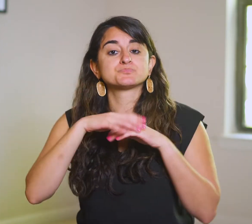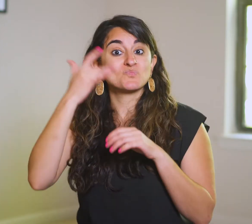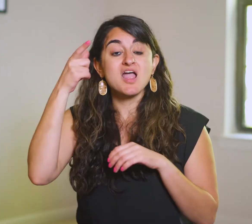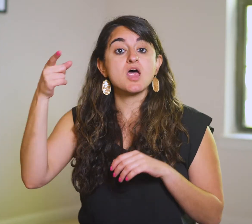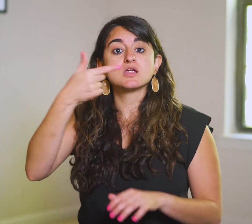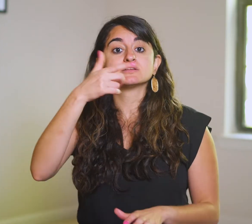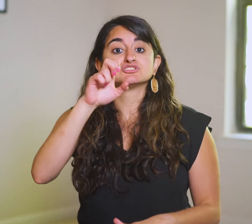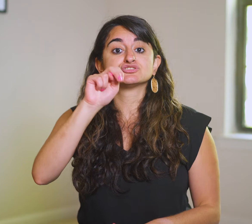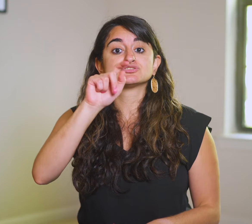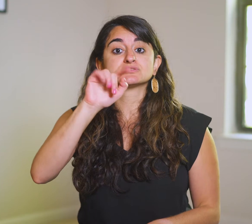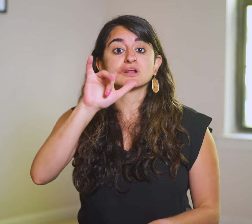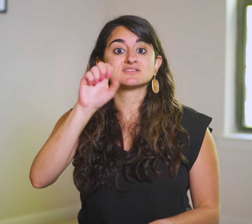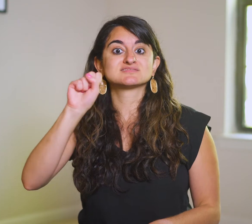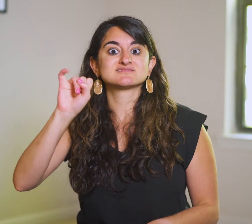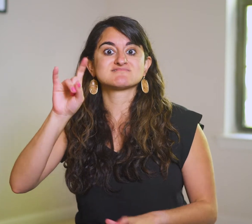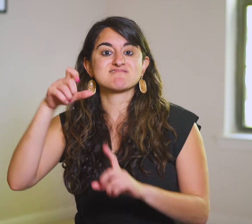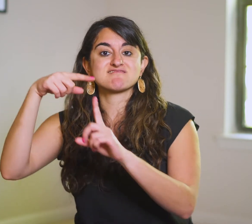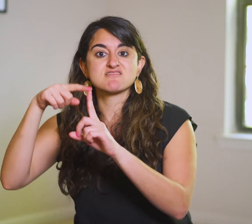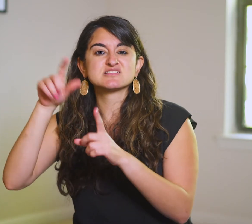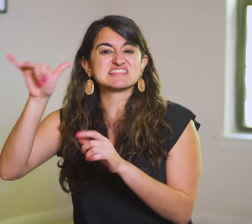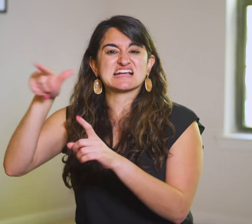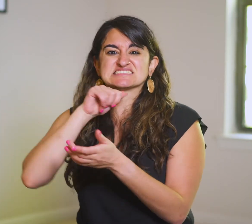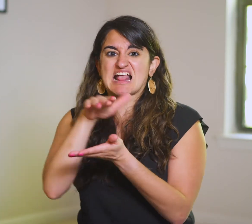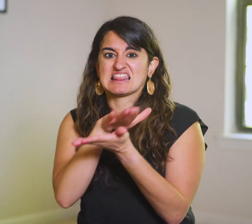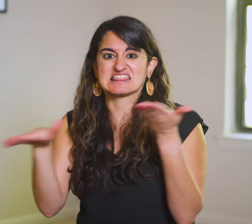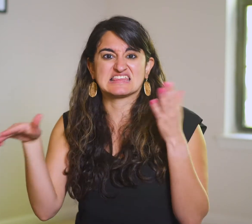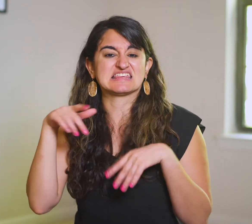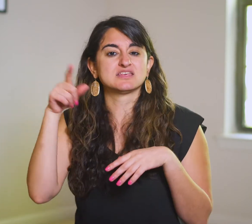It’s the Gentile side, the unclean side